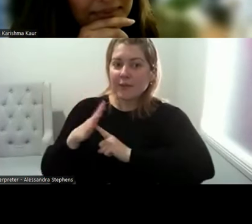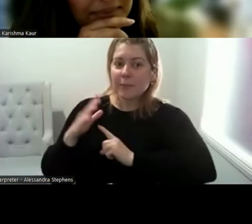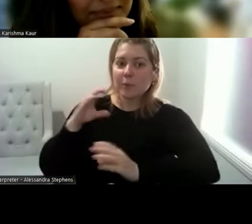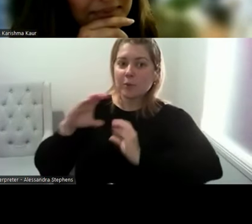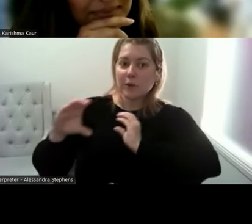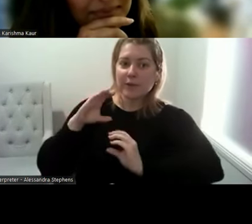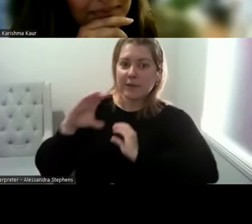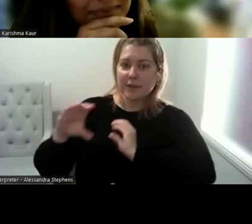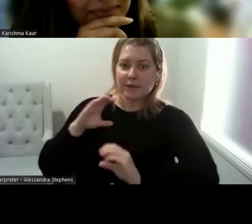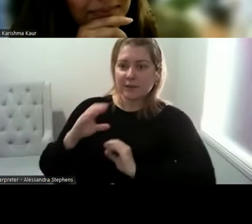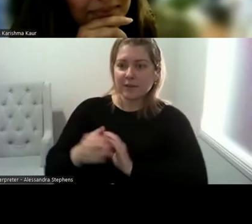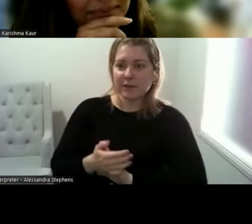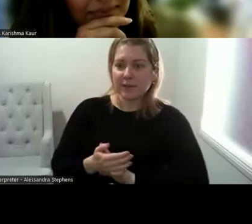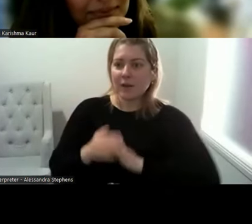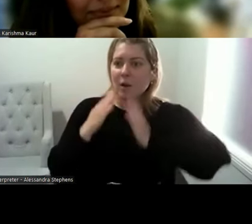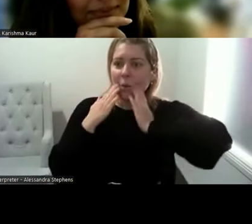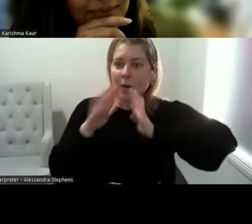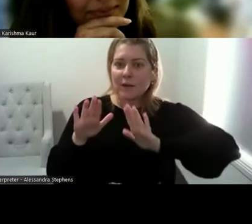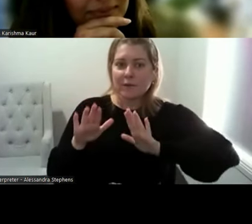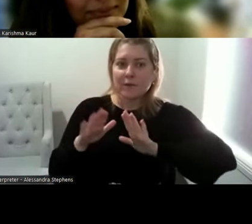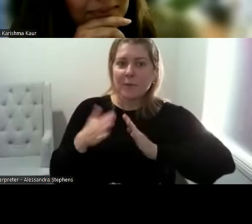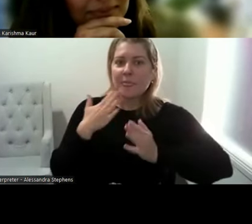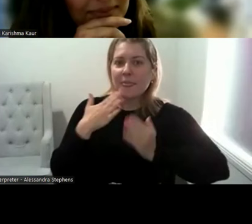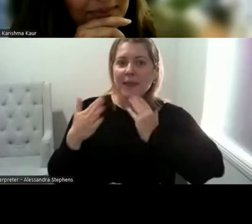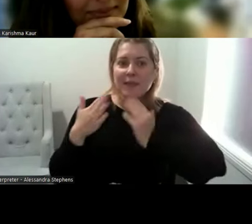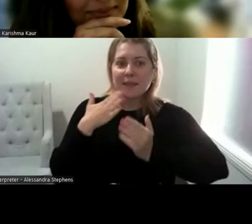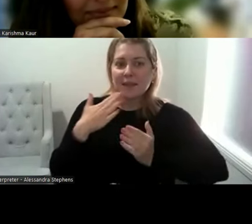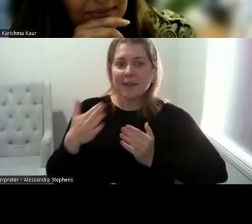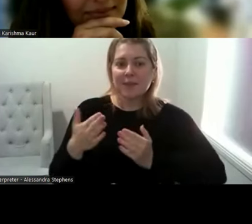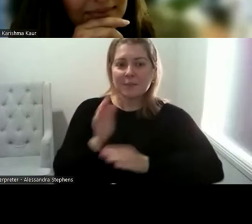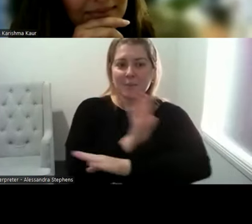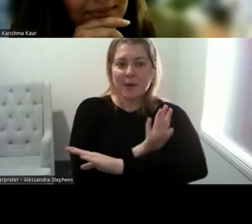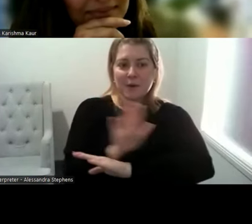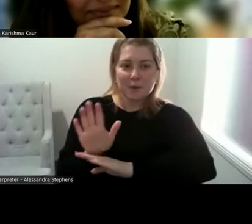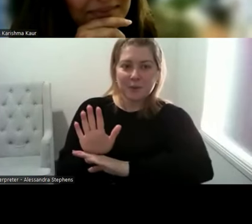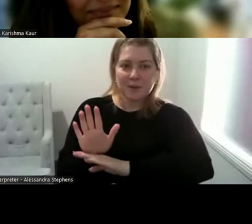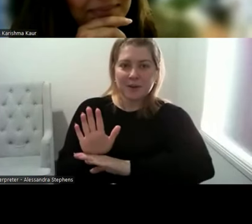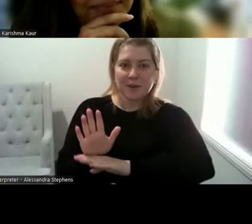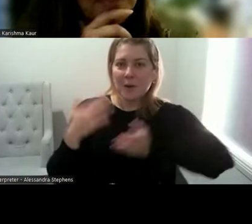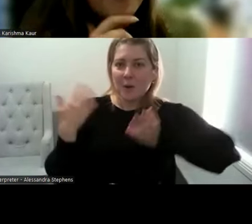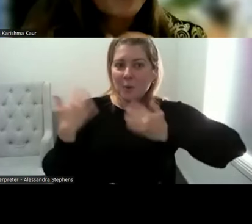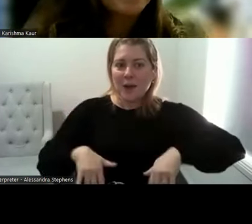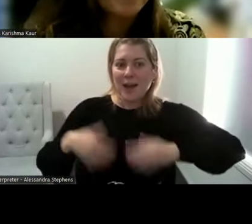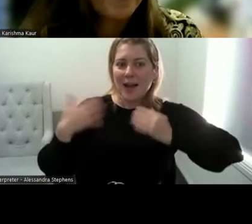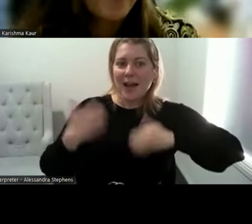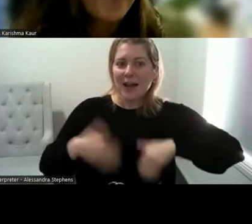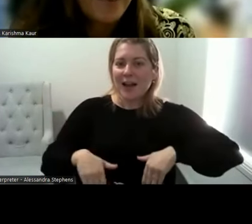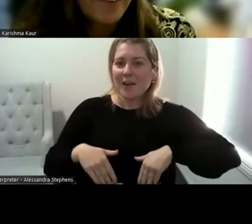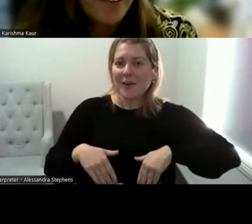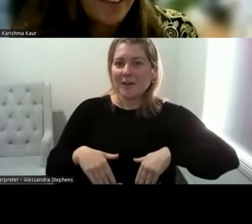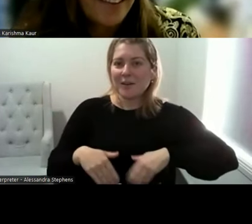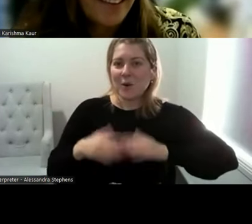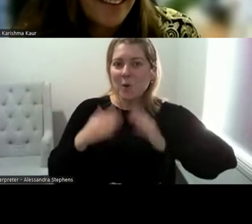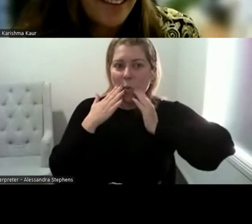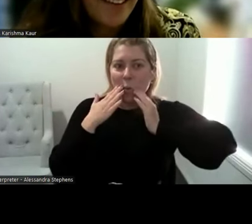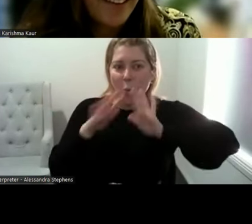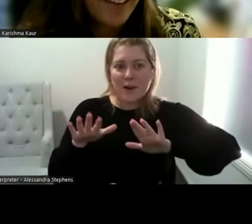Fabulous. Thank you very much, panelists. Well, what a fantastic and enriching discussion,